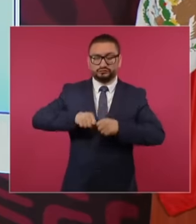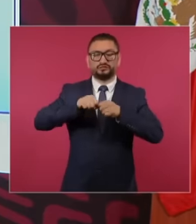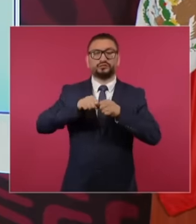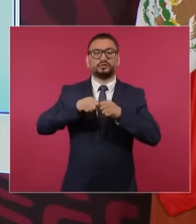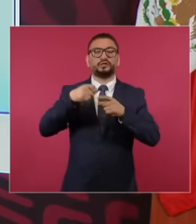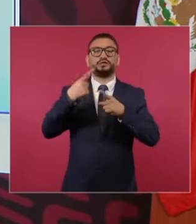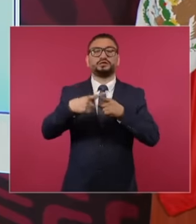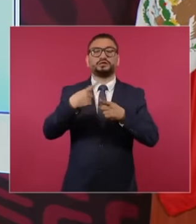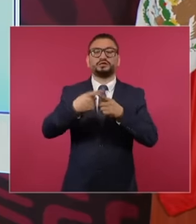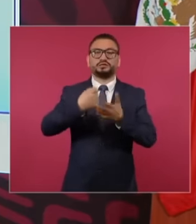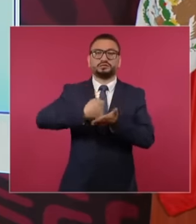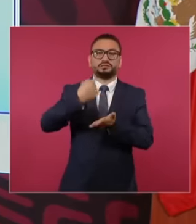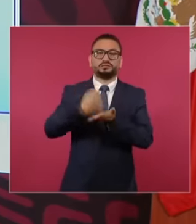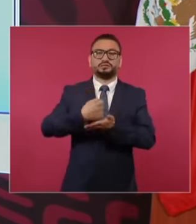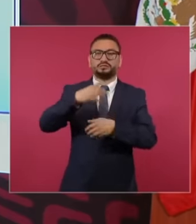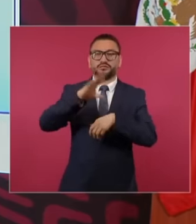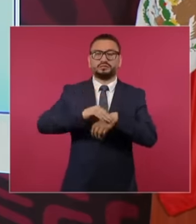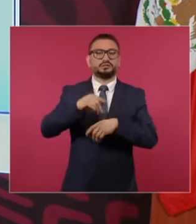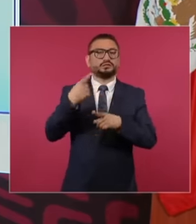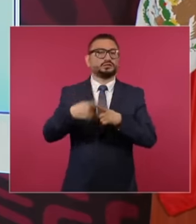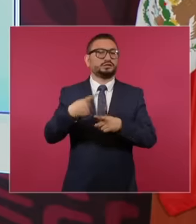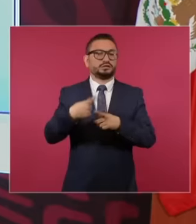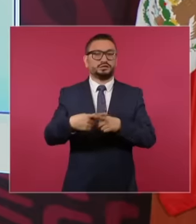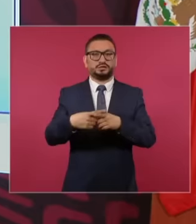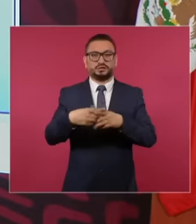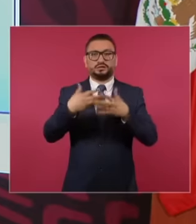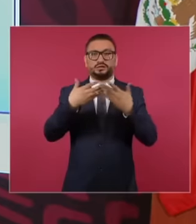the arrest warrants apprehension because it is no longer the executive, it is the